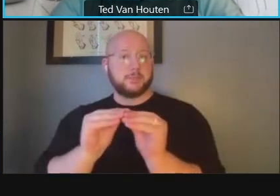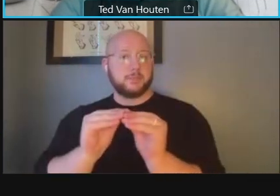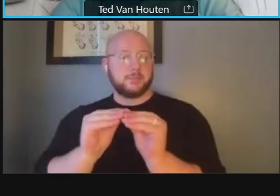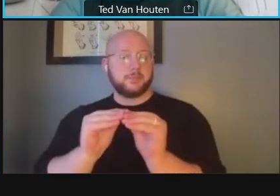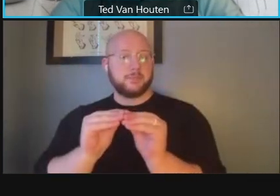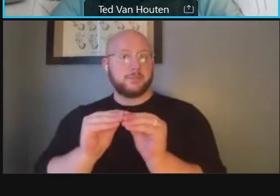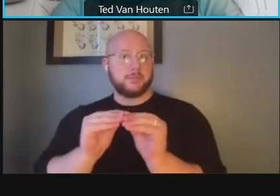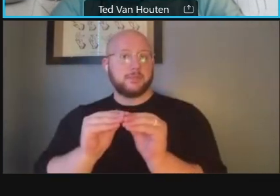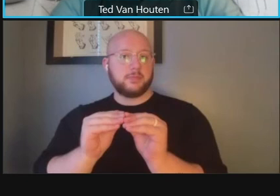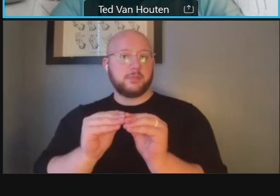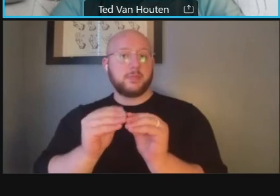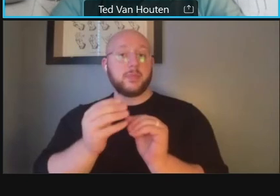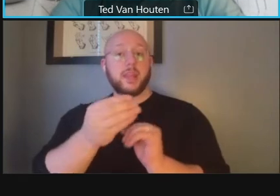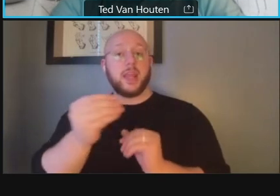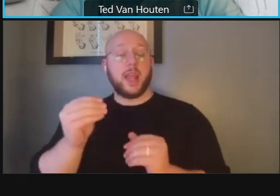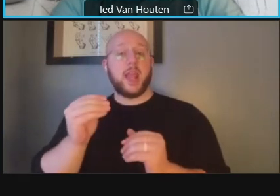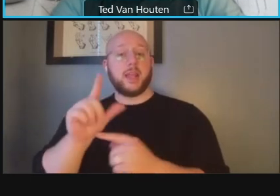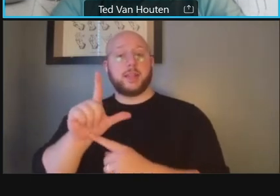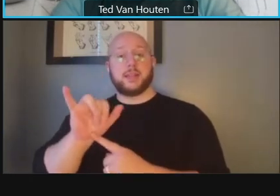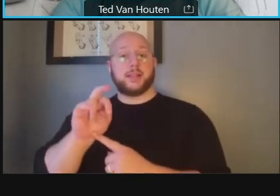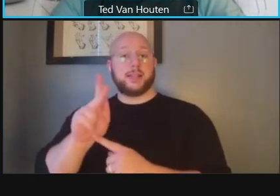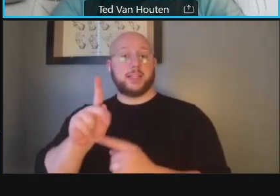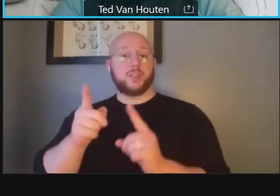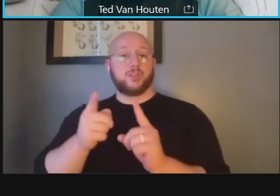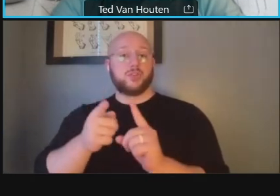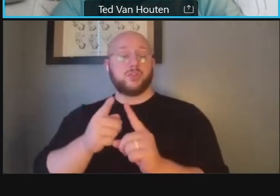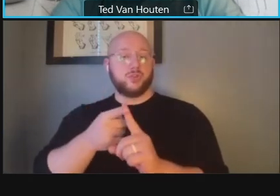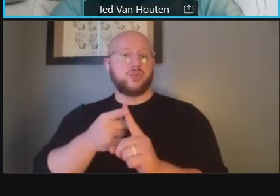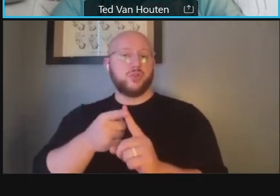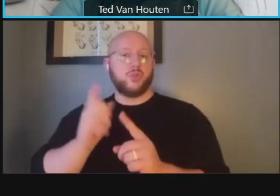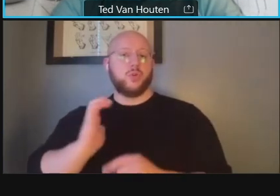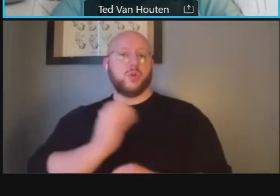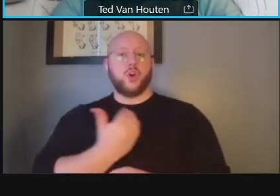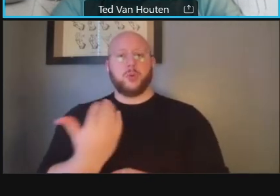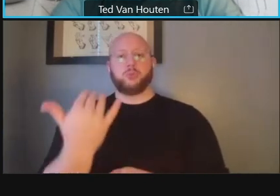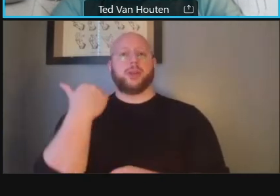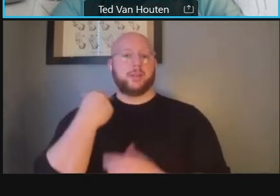the links to the previous projects done there by the office of planning are there too and as the